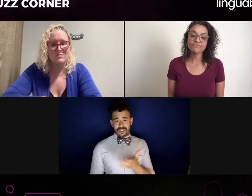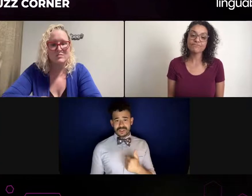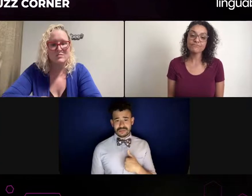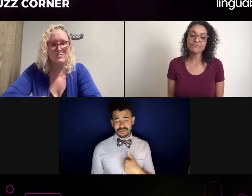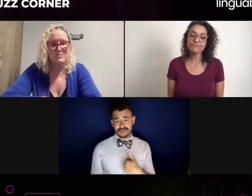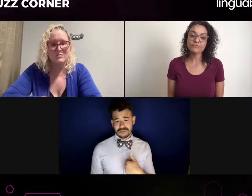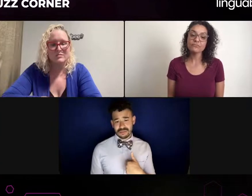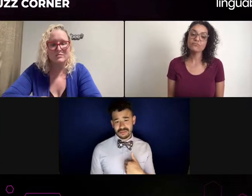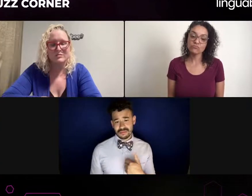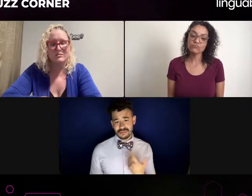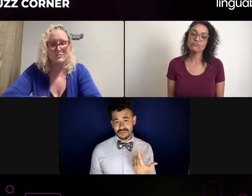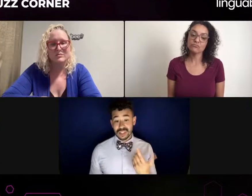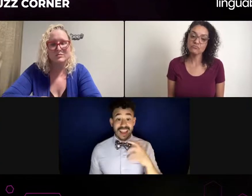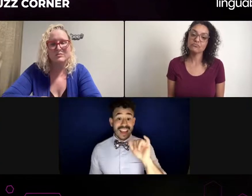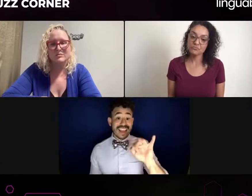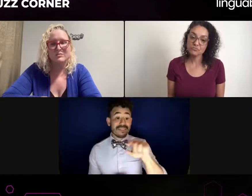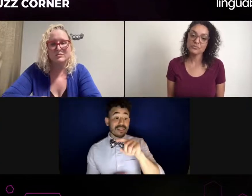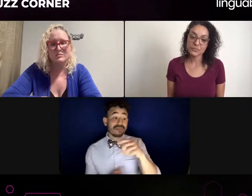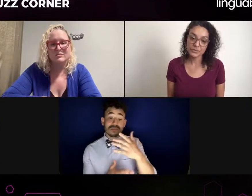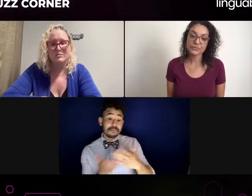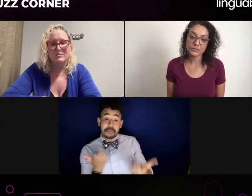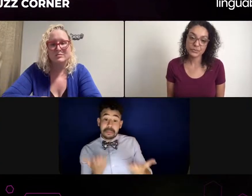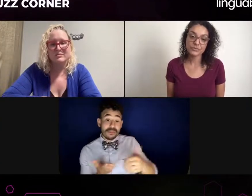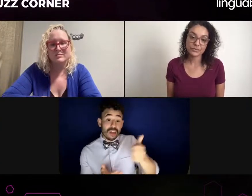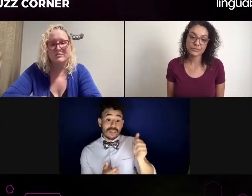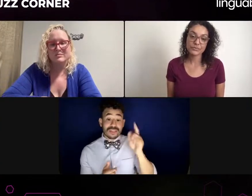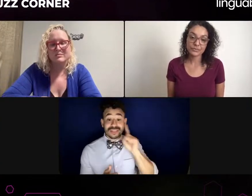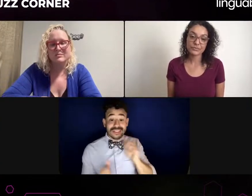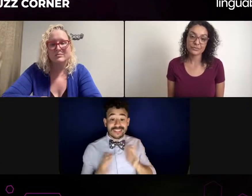Either way, OK,